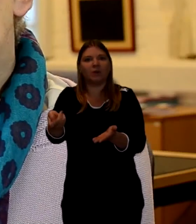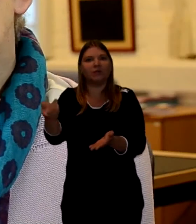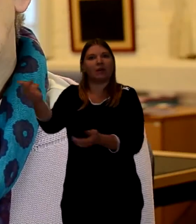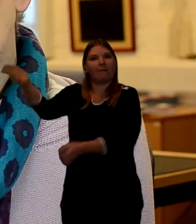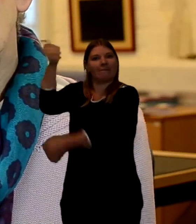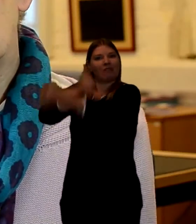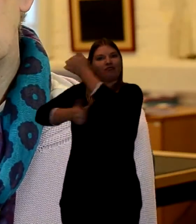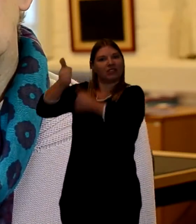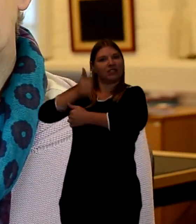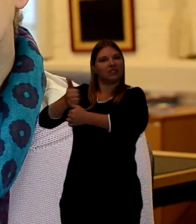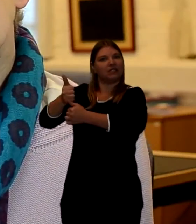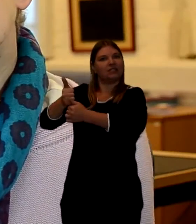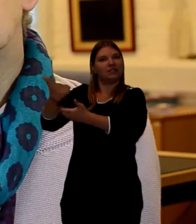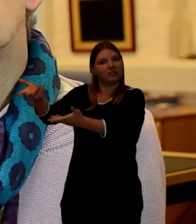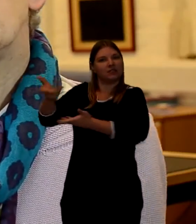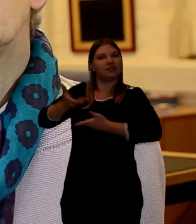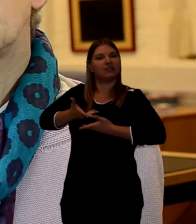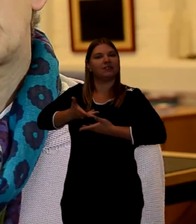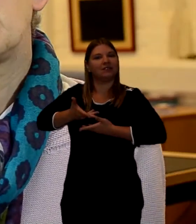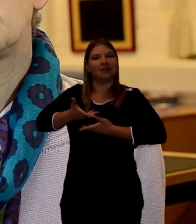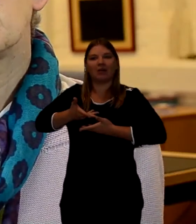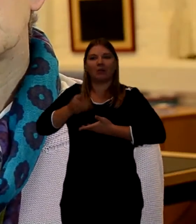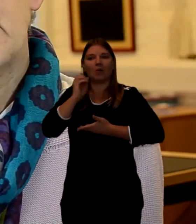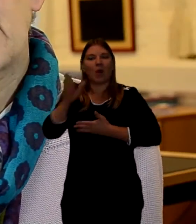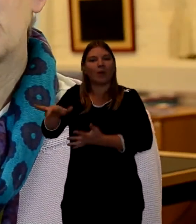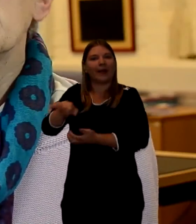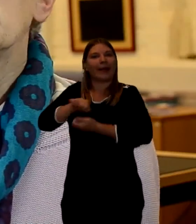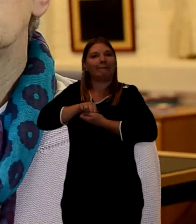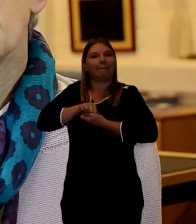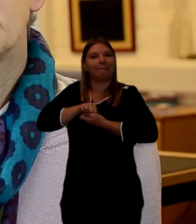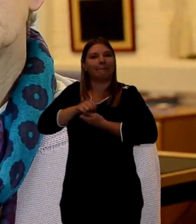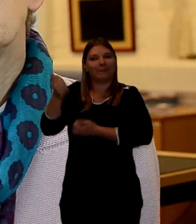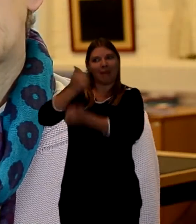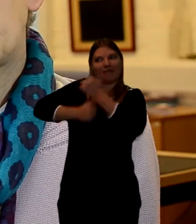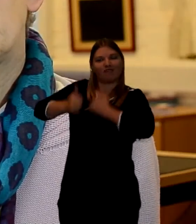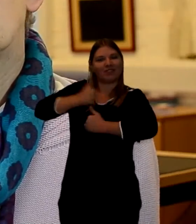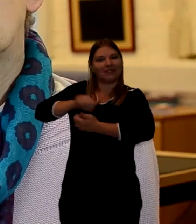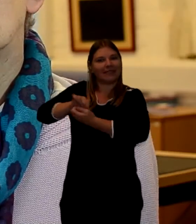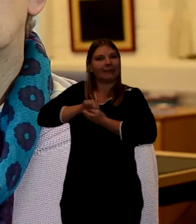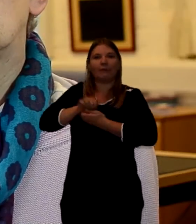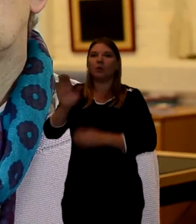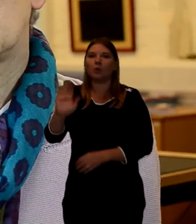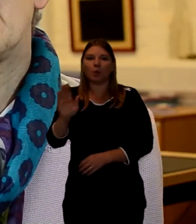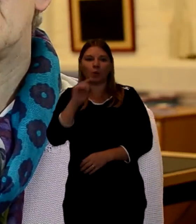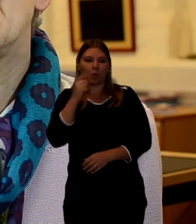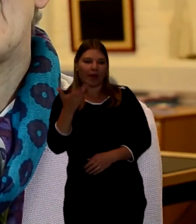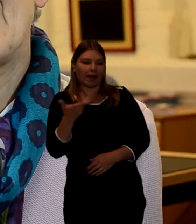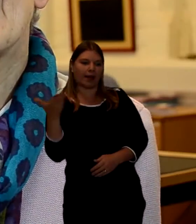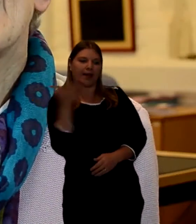but what you do, instead of accruing the merit to yourself you pass the merit to the deceased